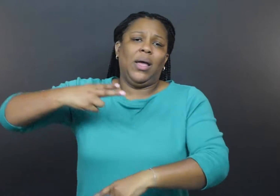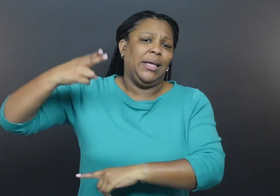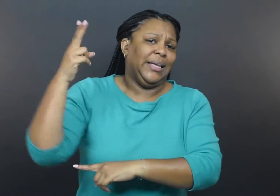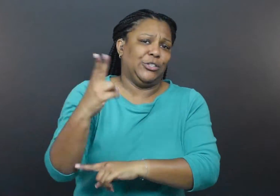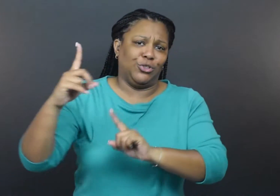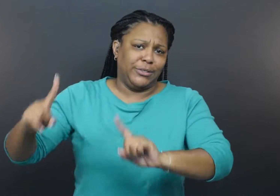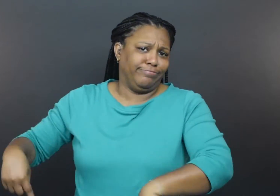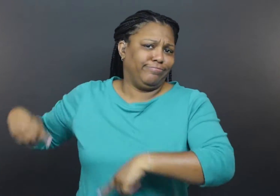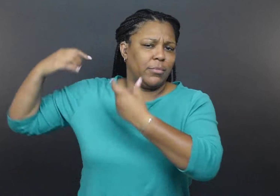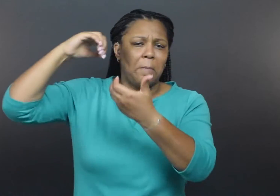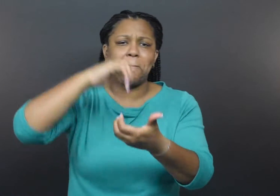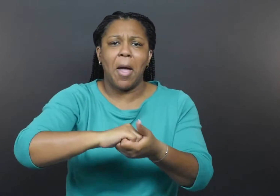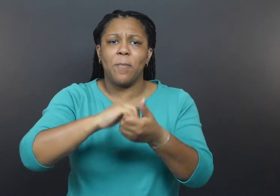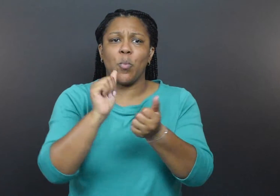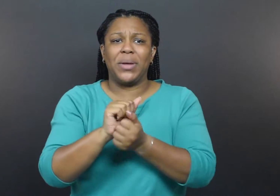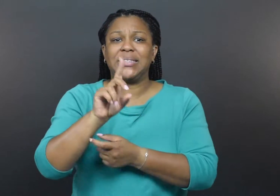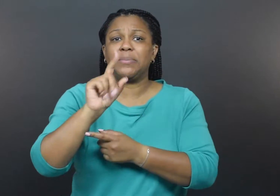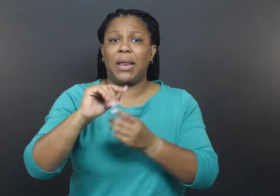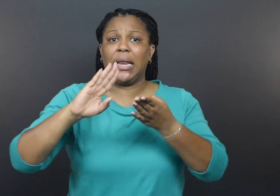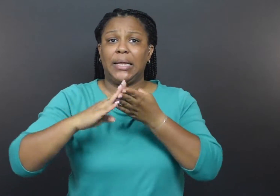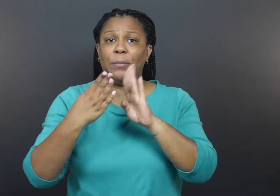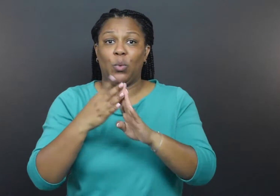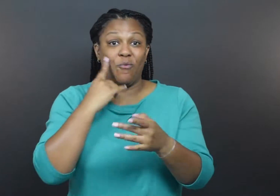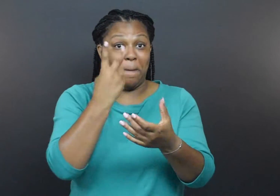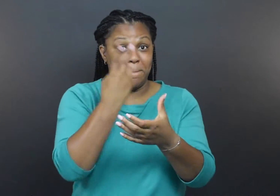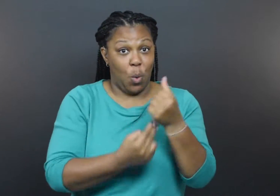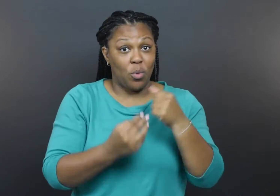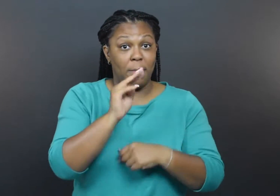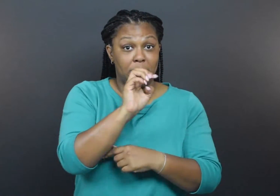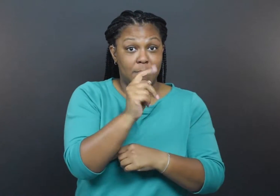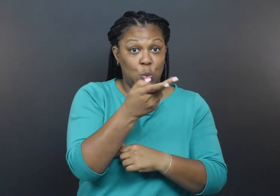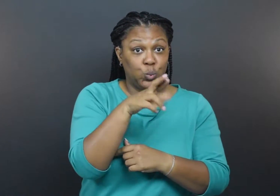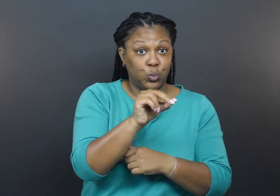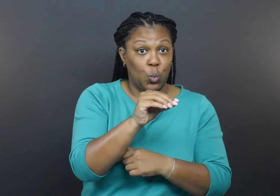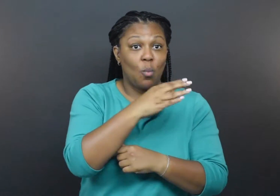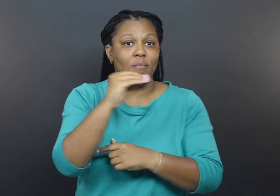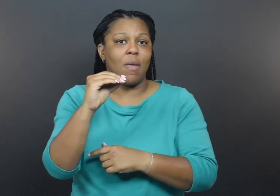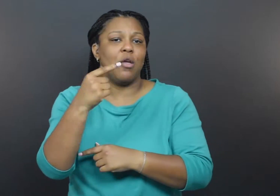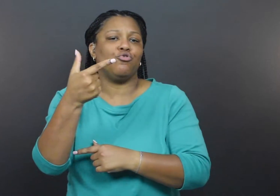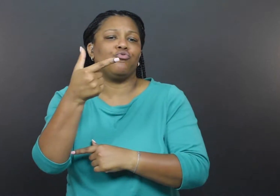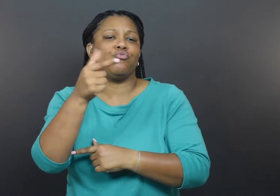the disability community in both the metro and Greater MN, respectively.